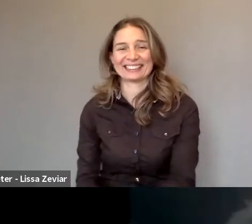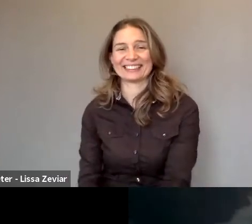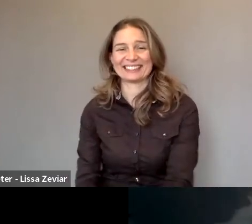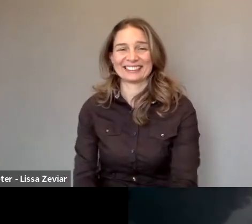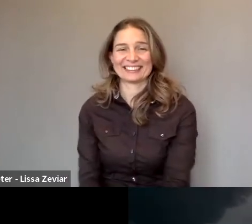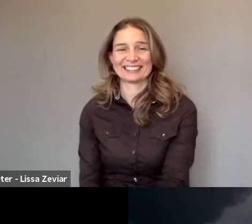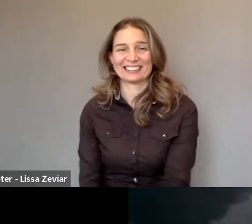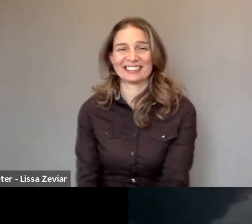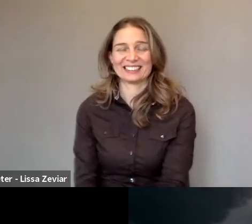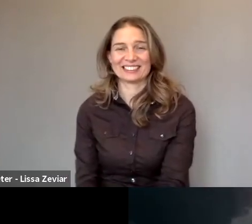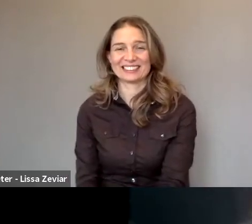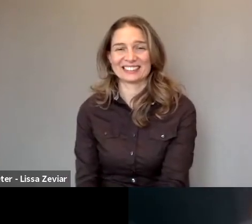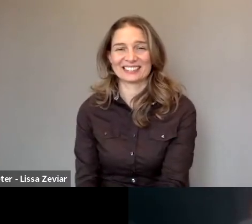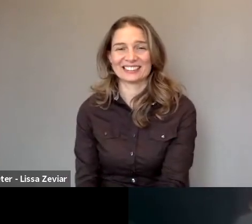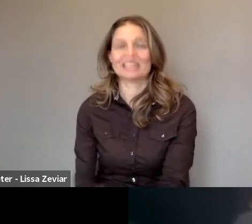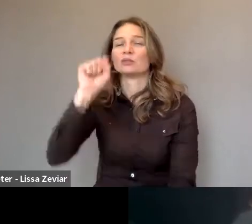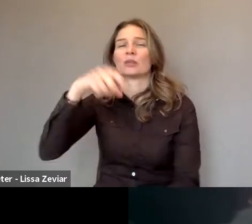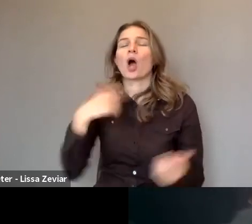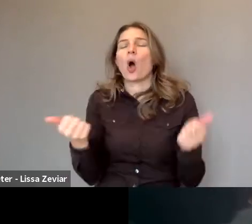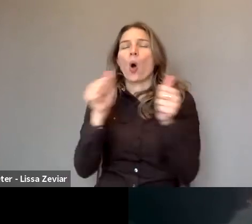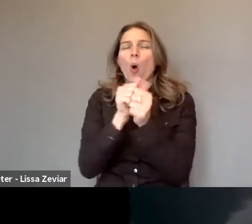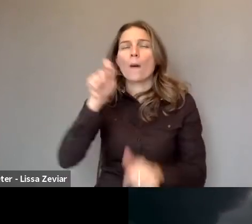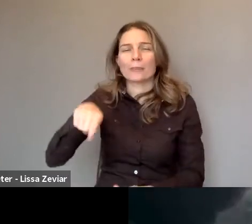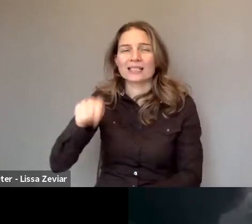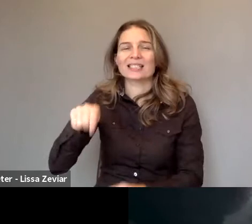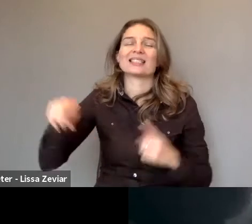I'm co-president of Femmes pour le Dire Femmes pour Agir,